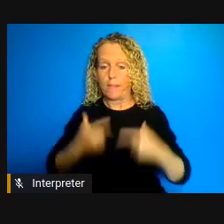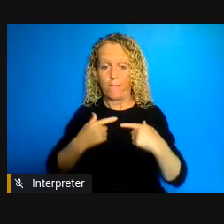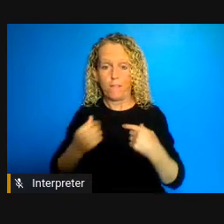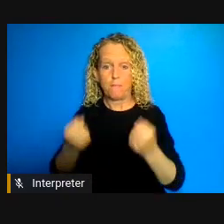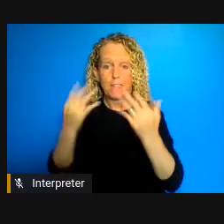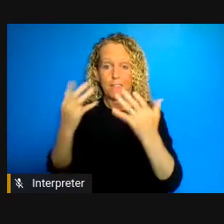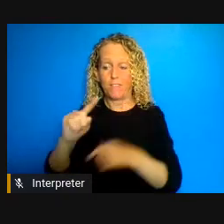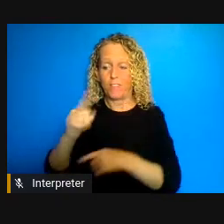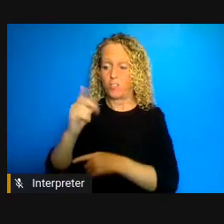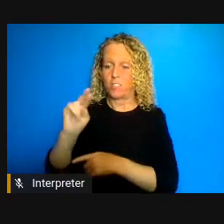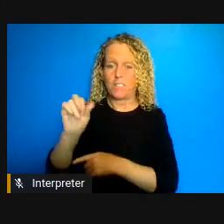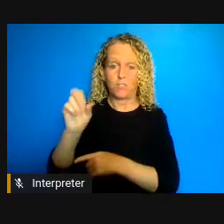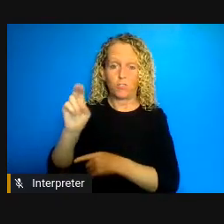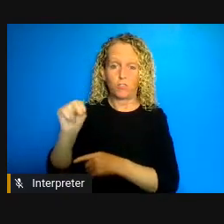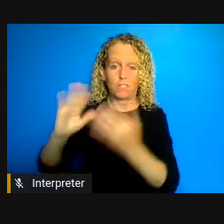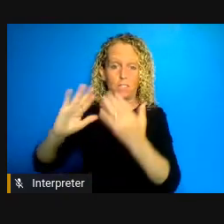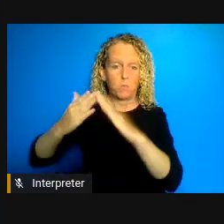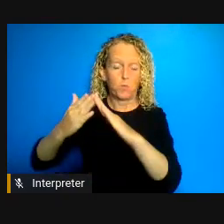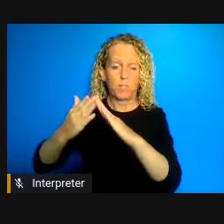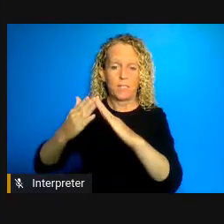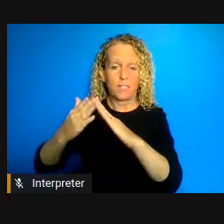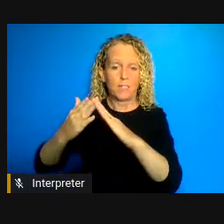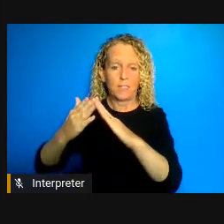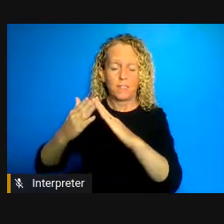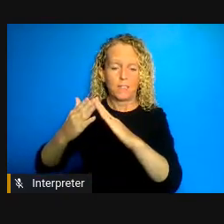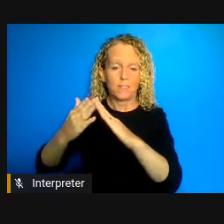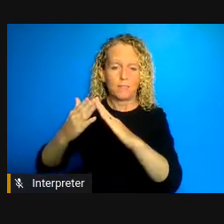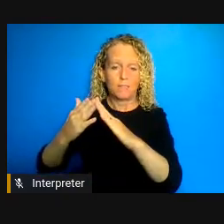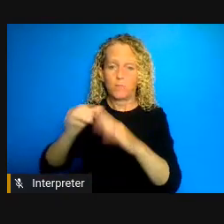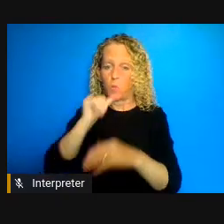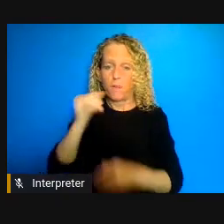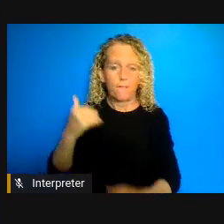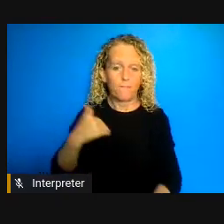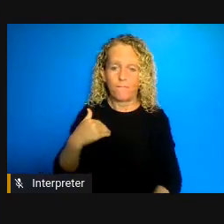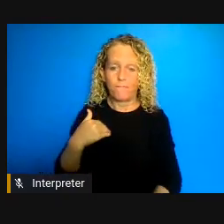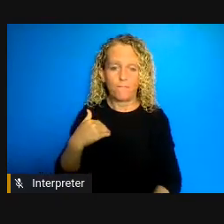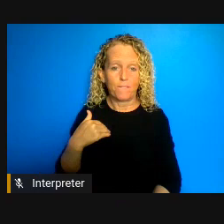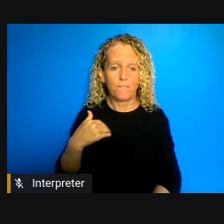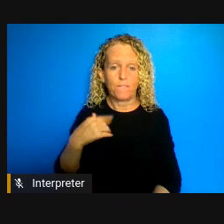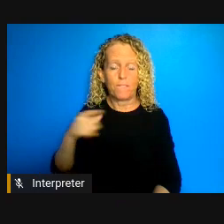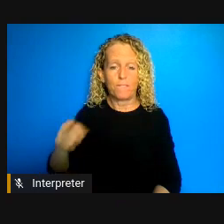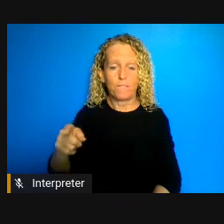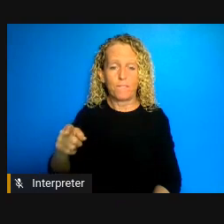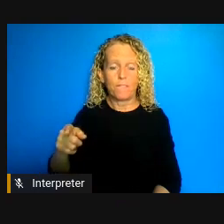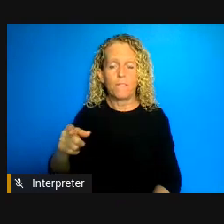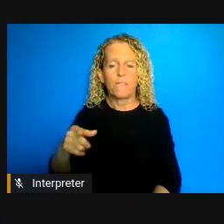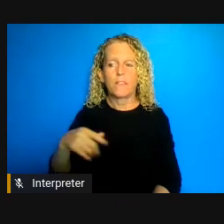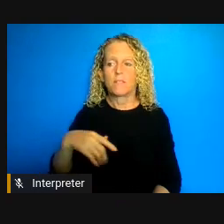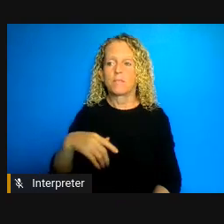have the experience consider amounts of strain and trying to access health